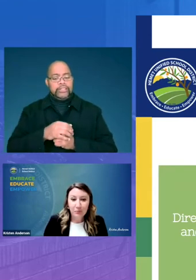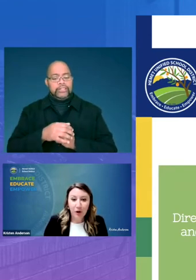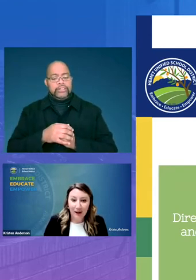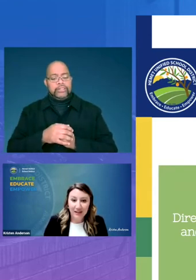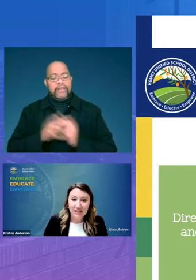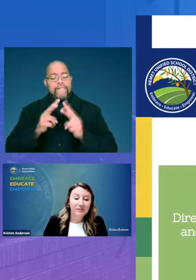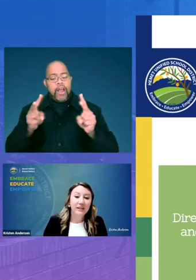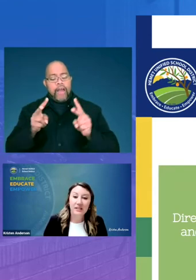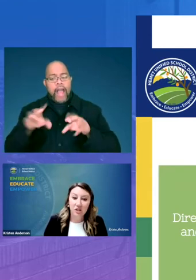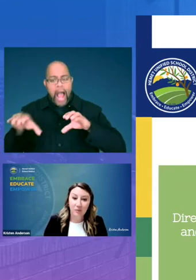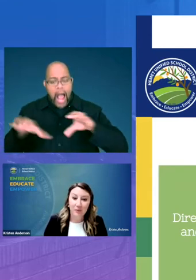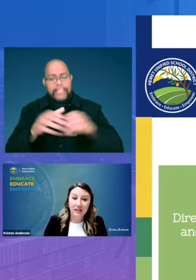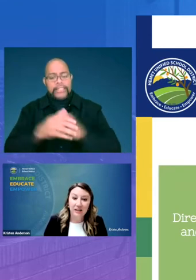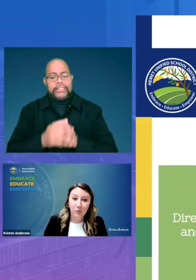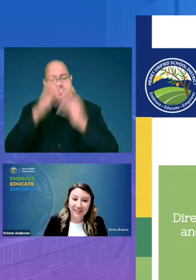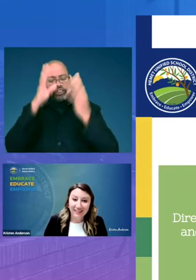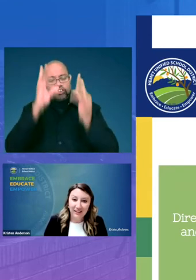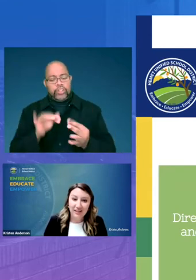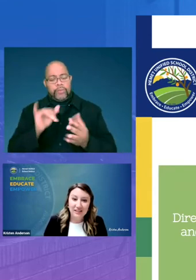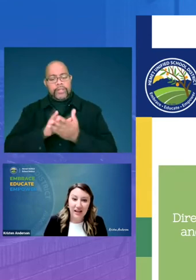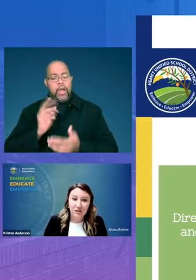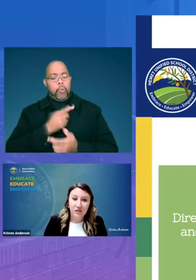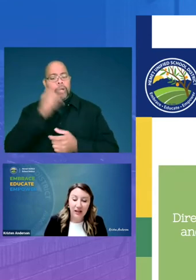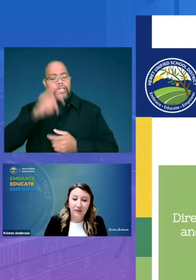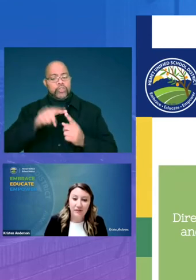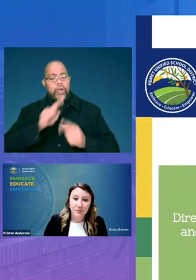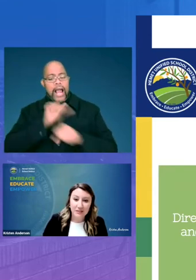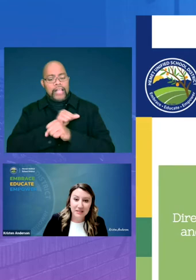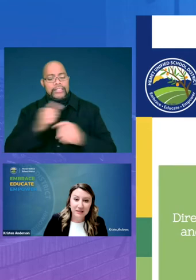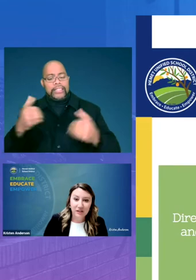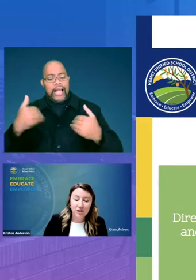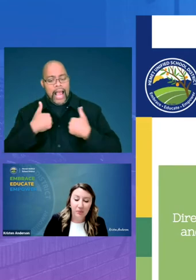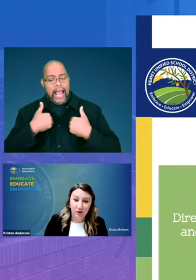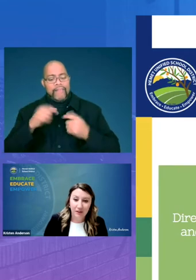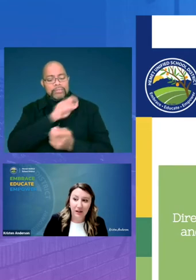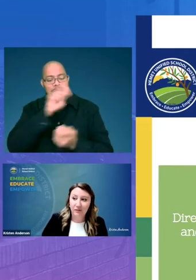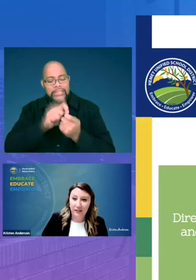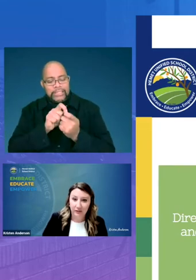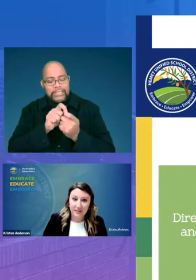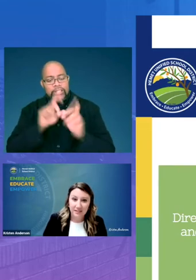proactive in determining that we needed to actually have a specific department of literacy